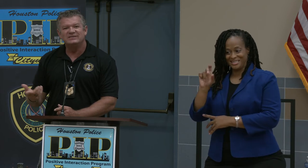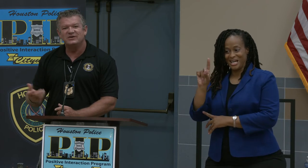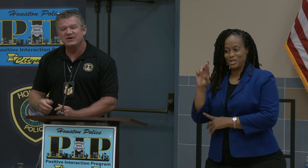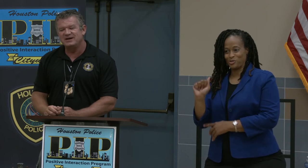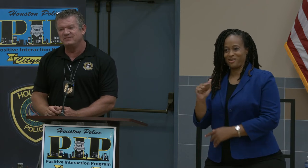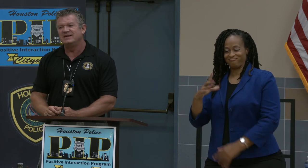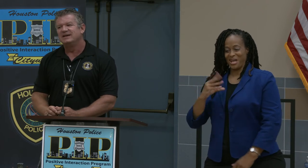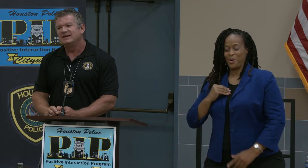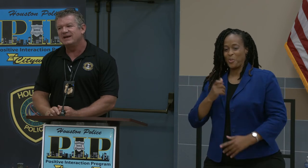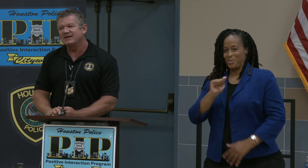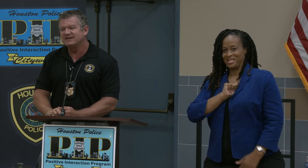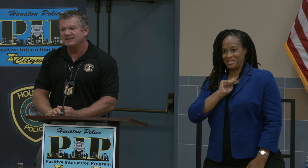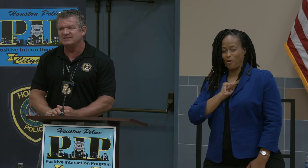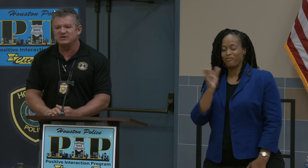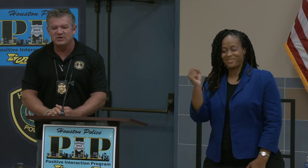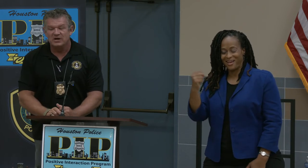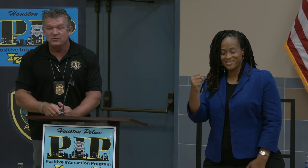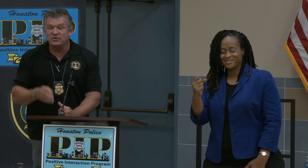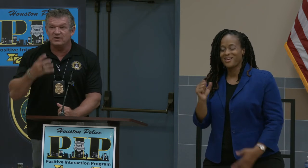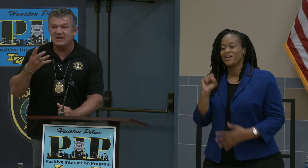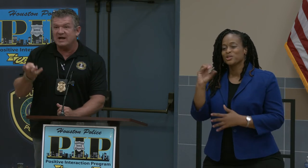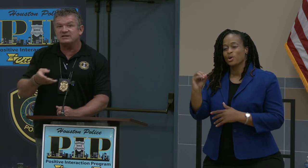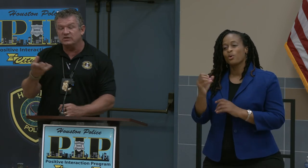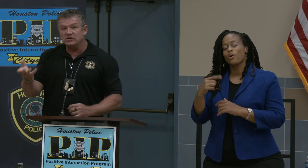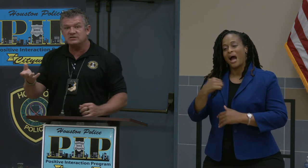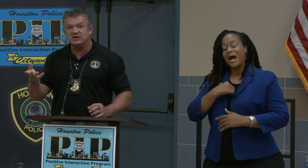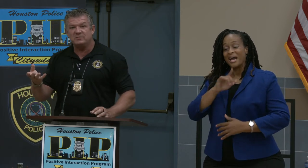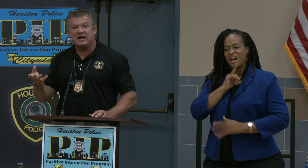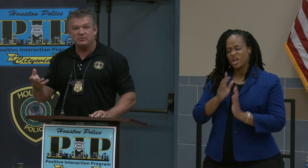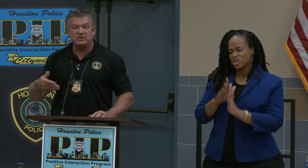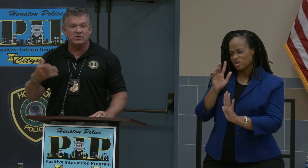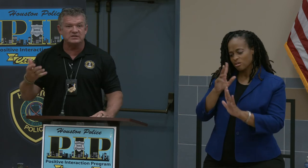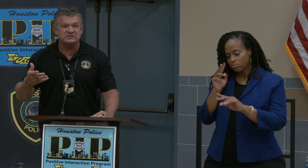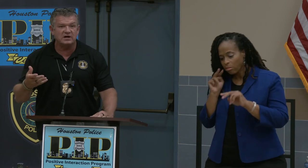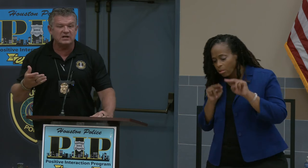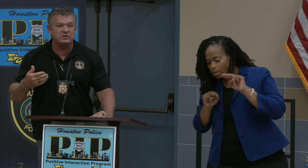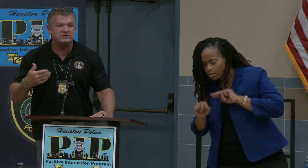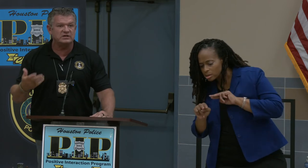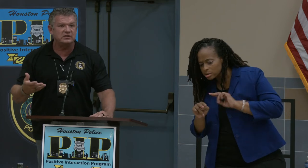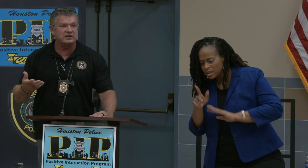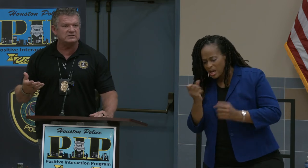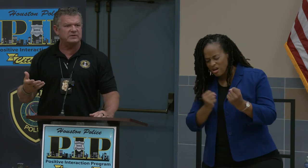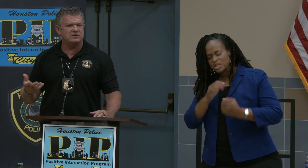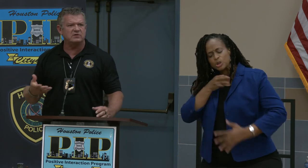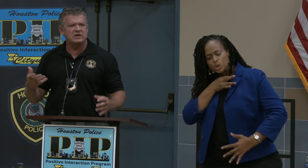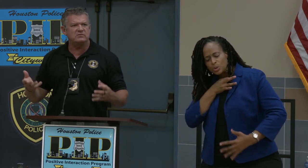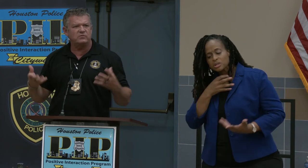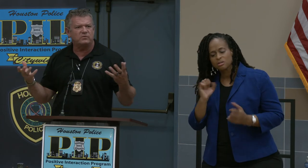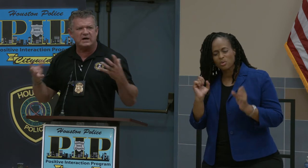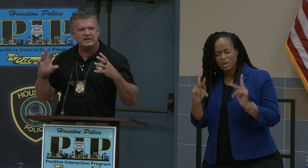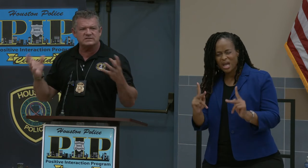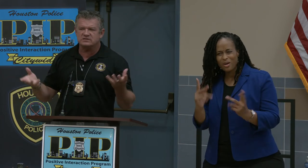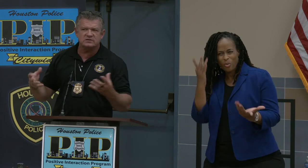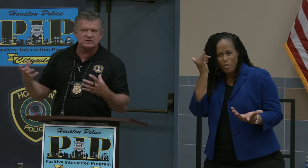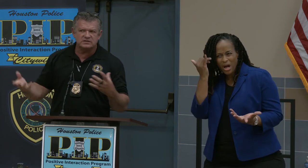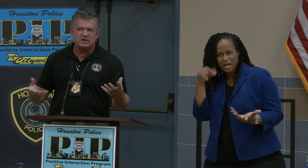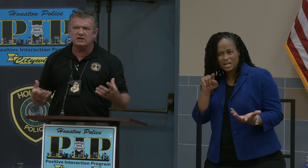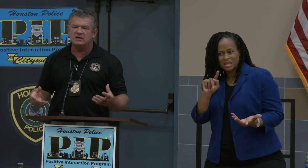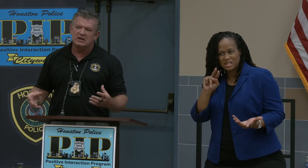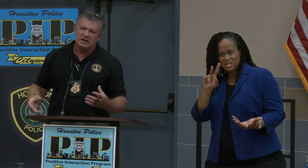So I looked under mine when all this started. I was curious. Why is the Tundra targeted? And